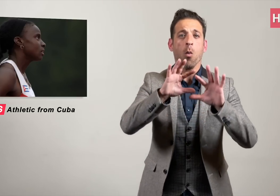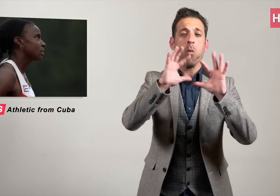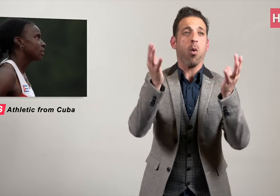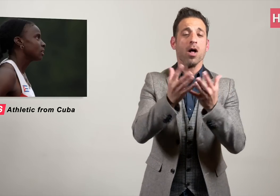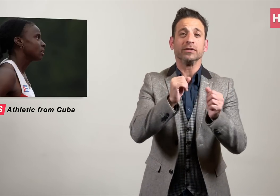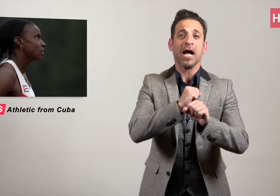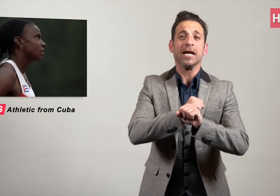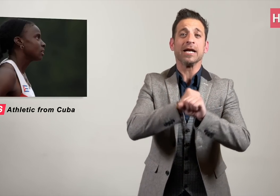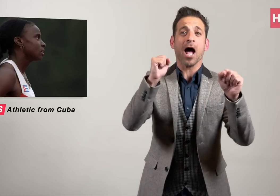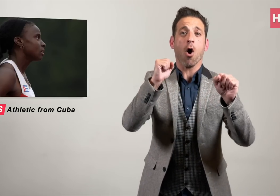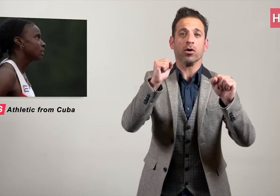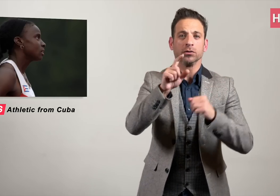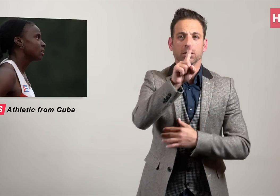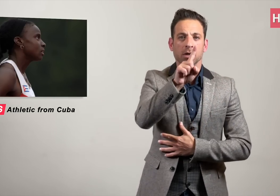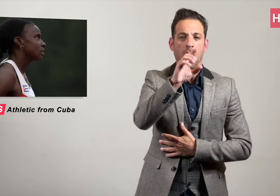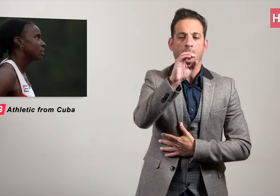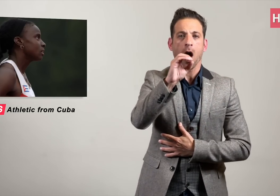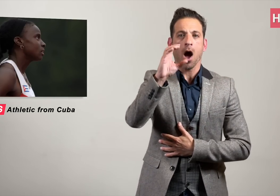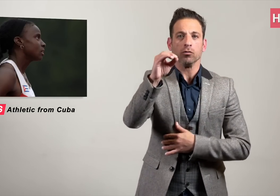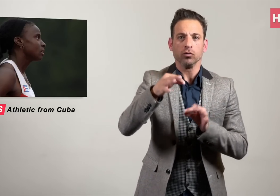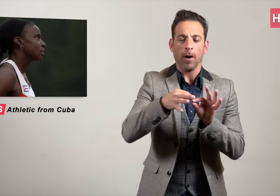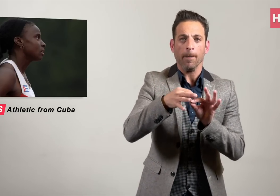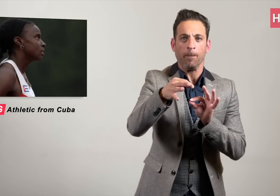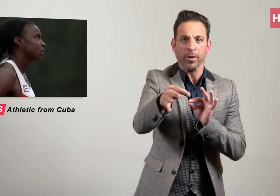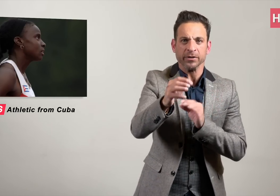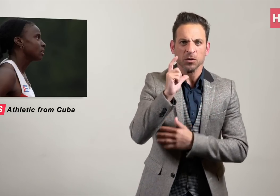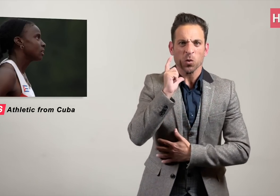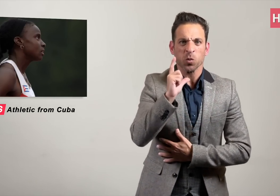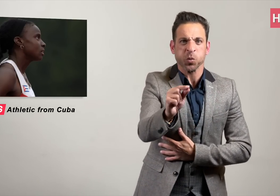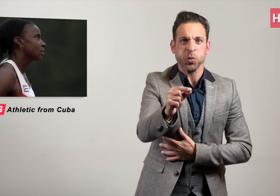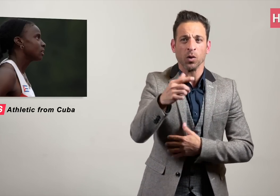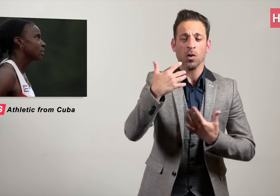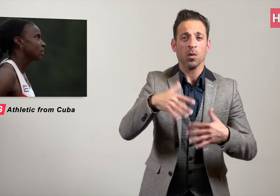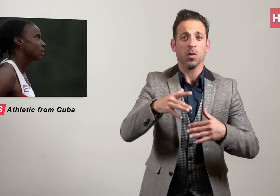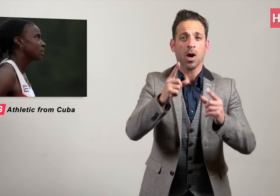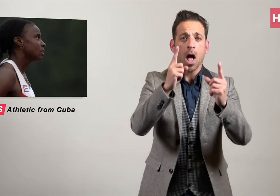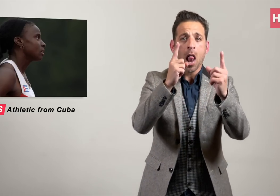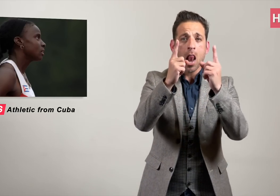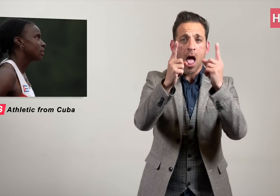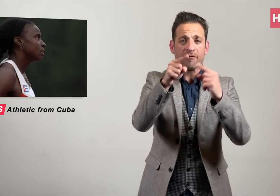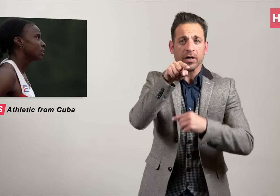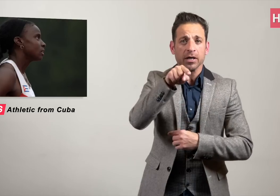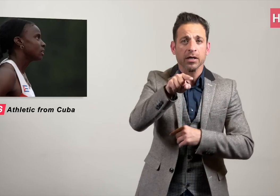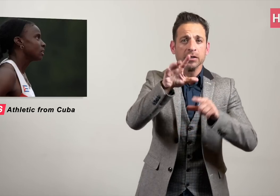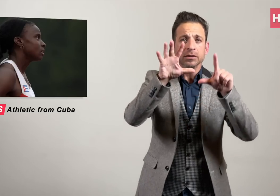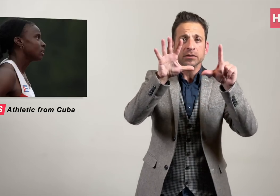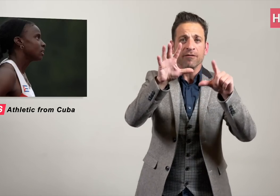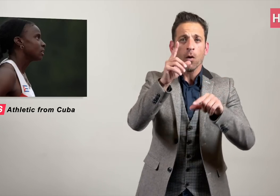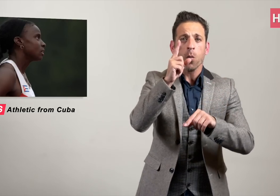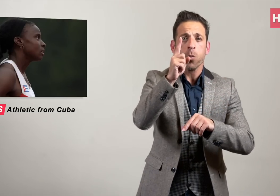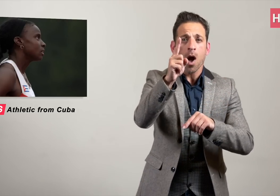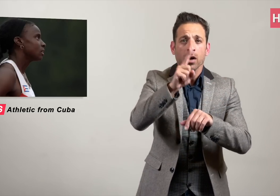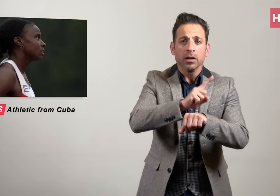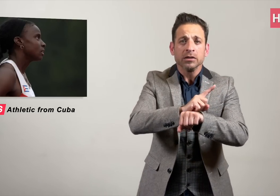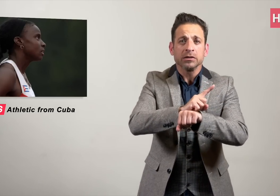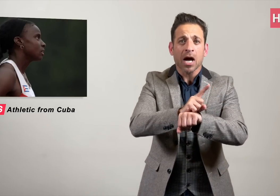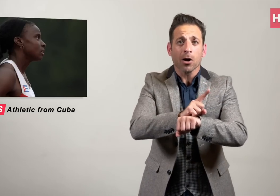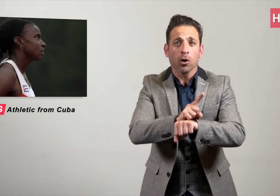She broke the world record in the 100m (11.71 secs)